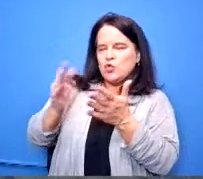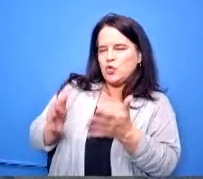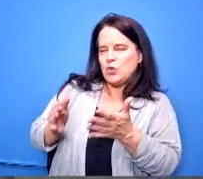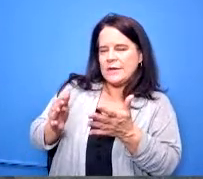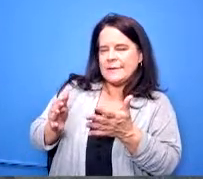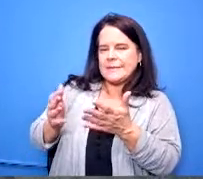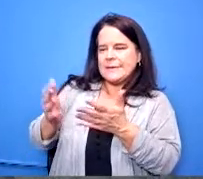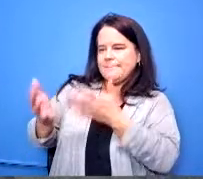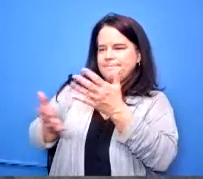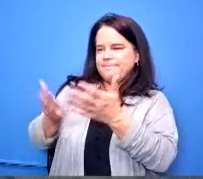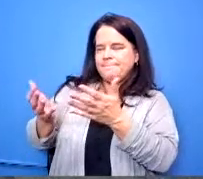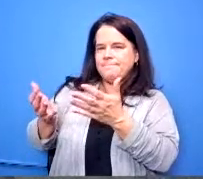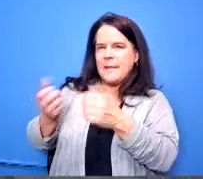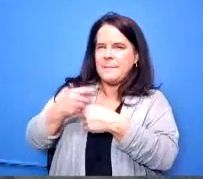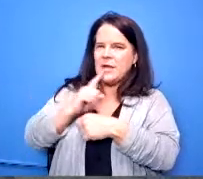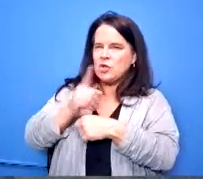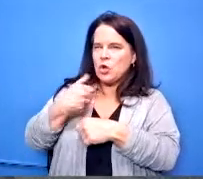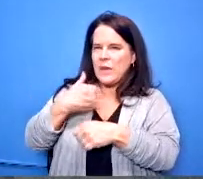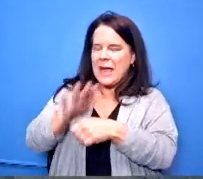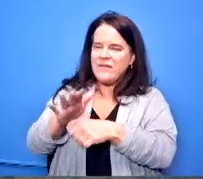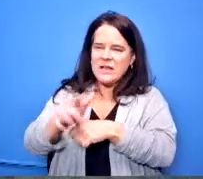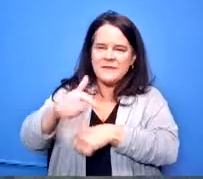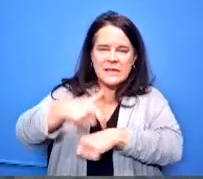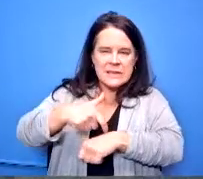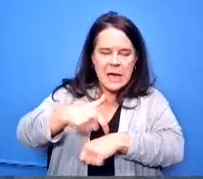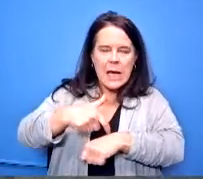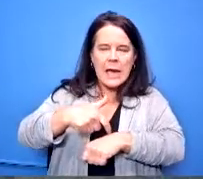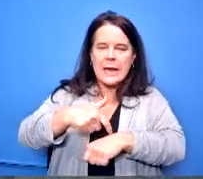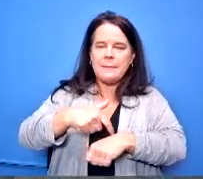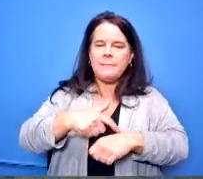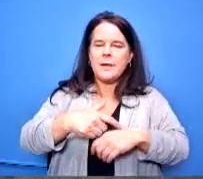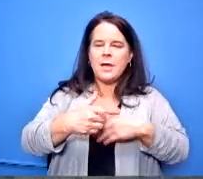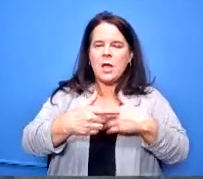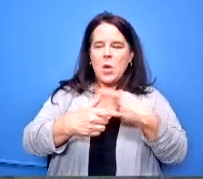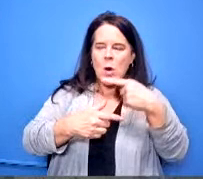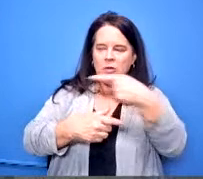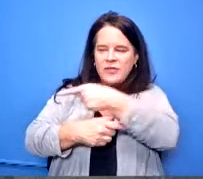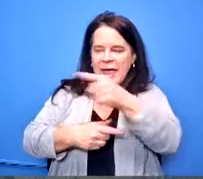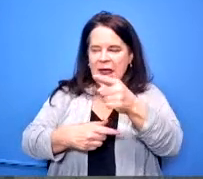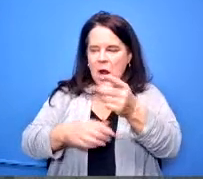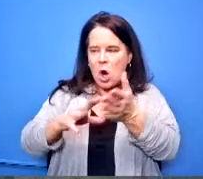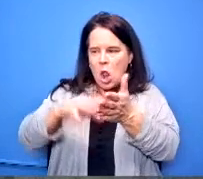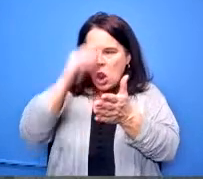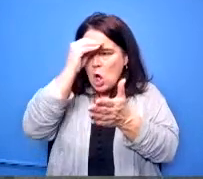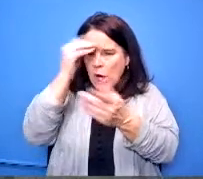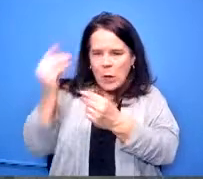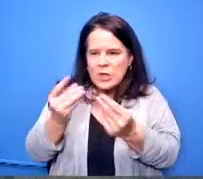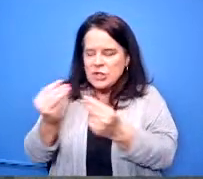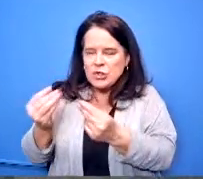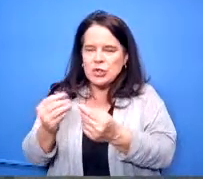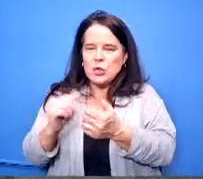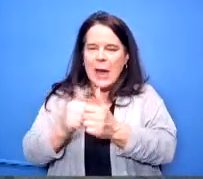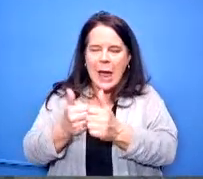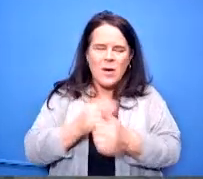these guidance counselors where they are directed i think as a young you know 13 14 year old junior